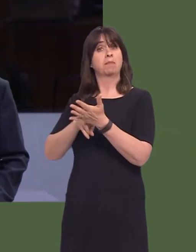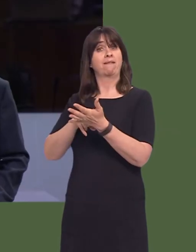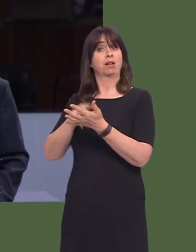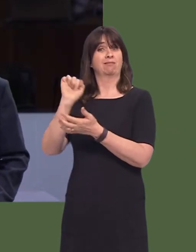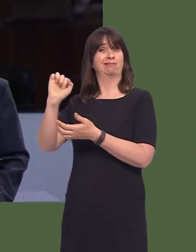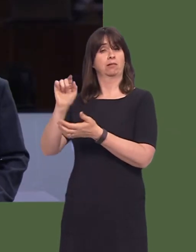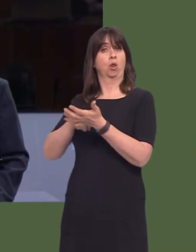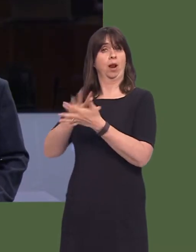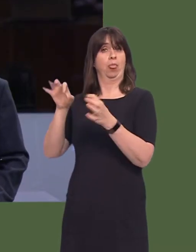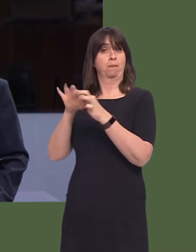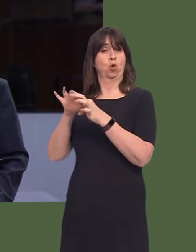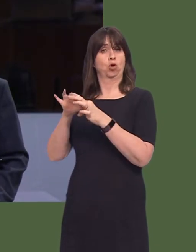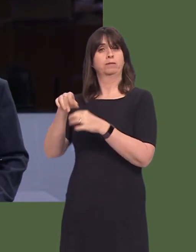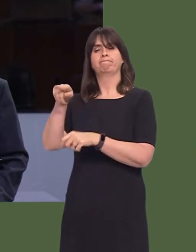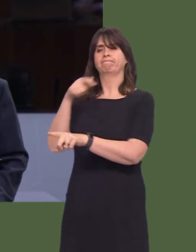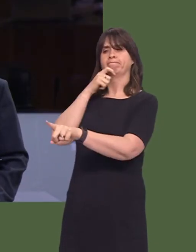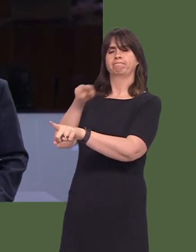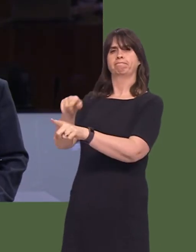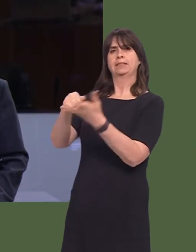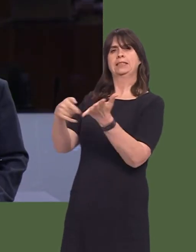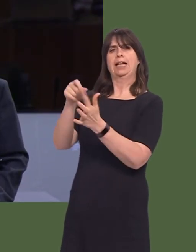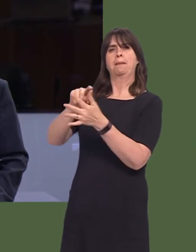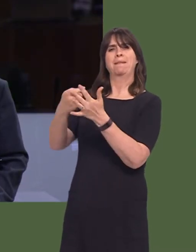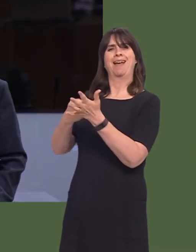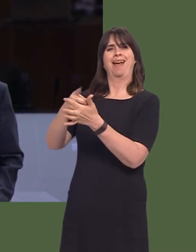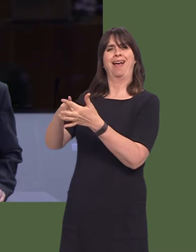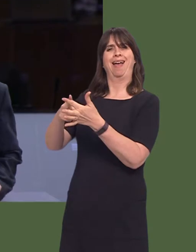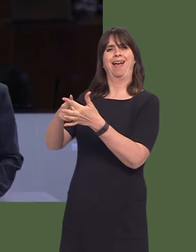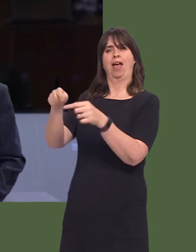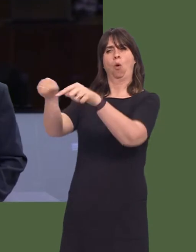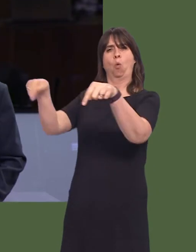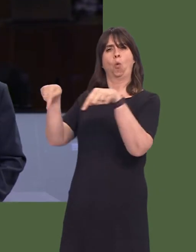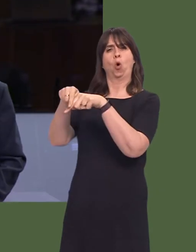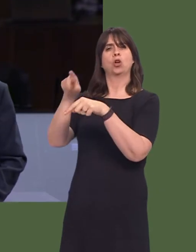Board to close the St Pierre dementia ward at Chepstow Community Hospital has been roundly